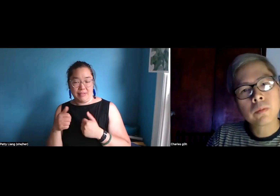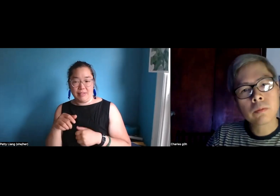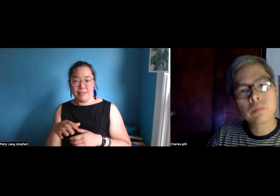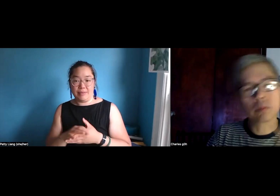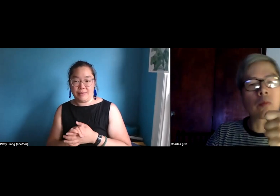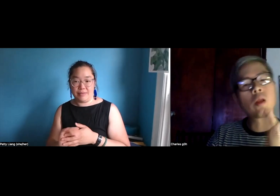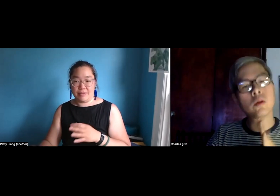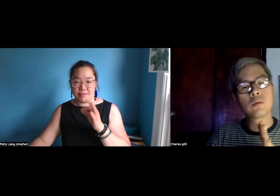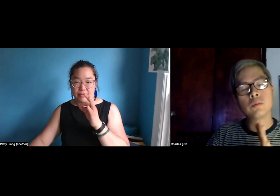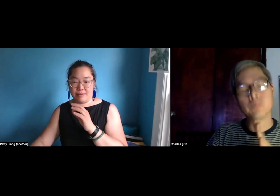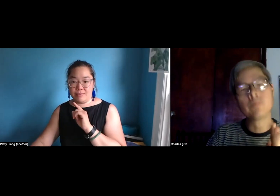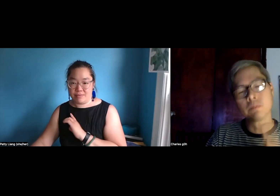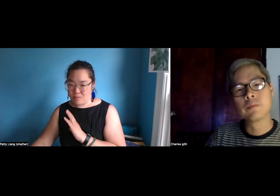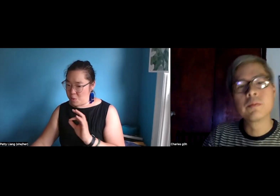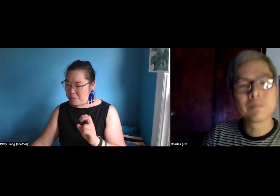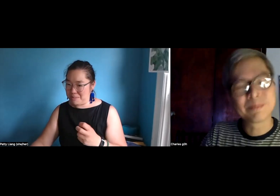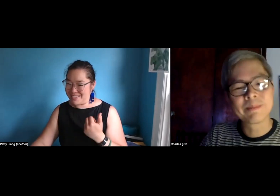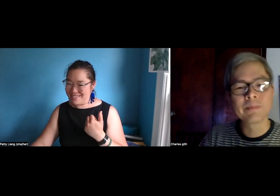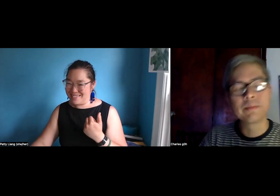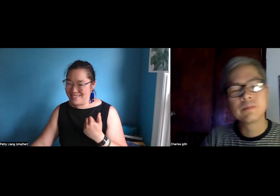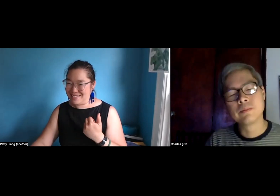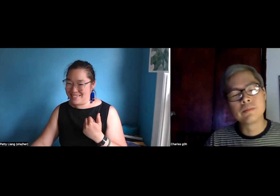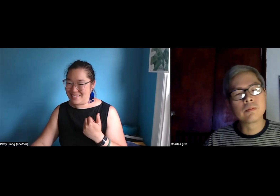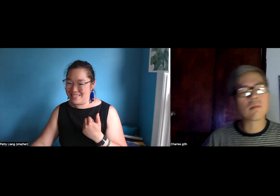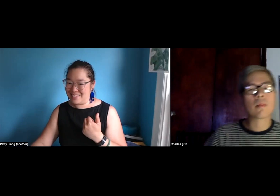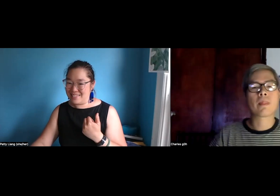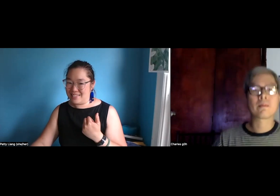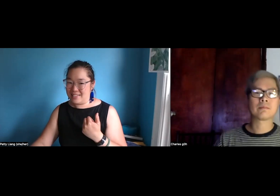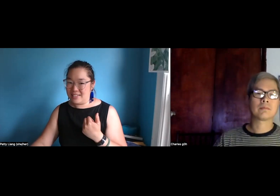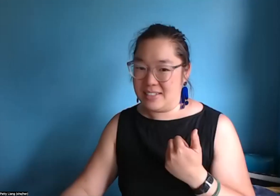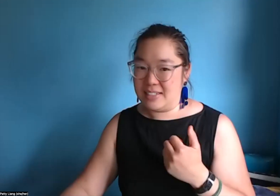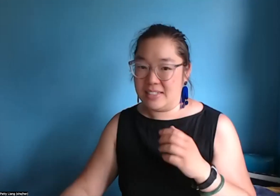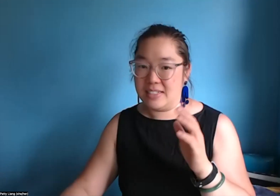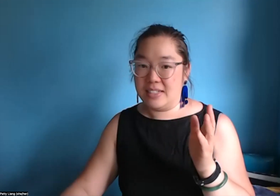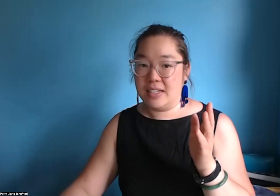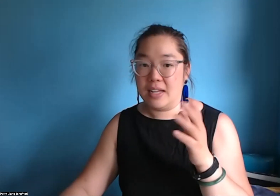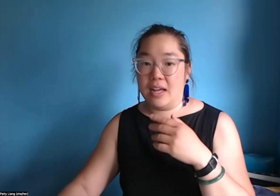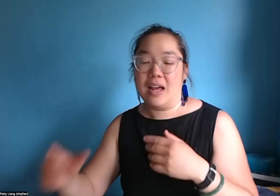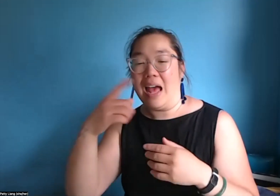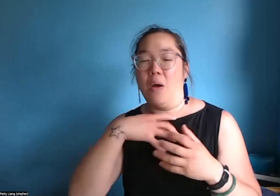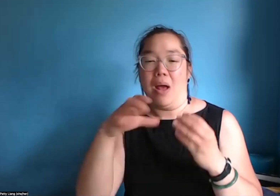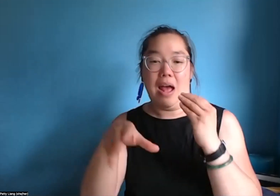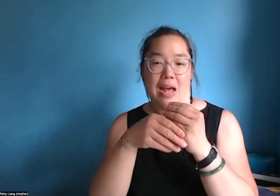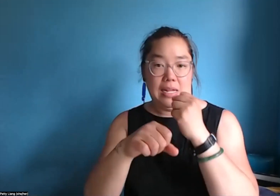submission for your application, or you sign it. Does that make sense? Thank you. No problem.